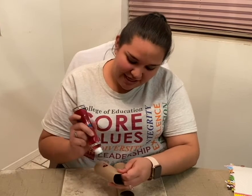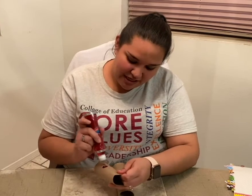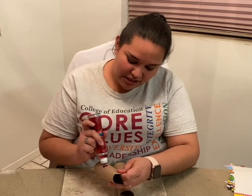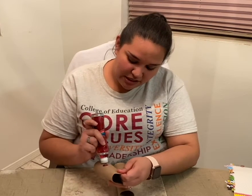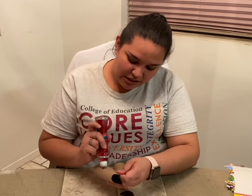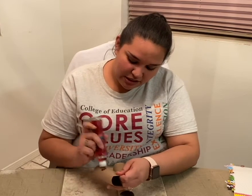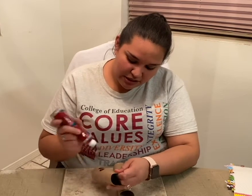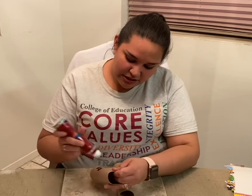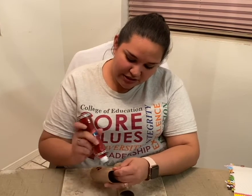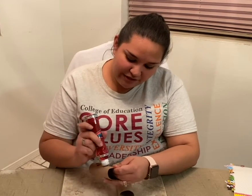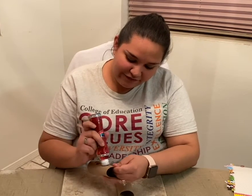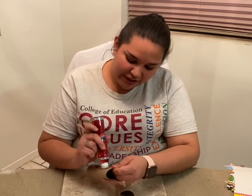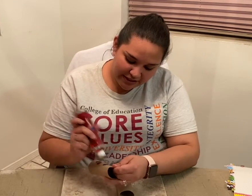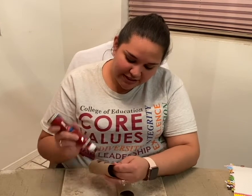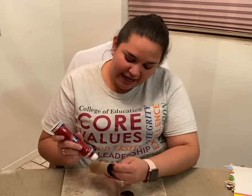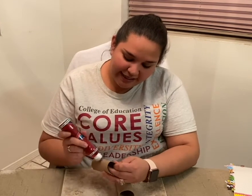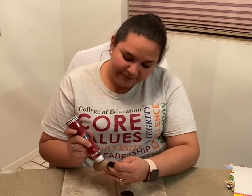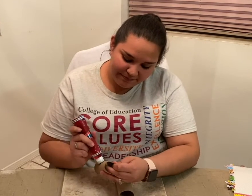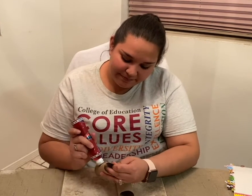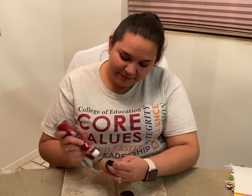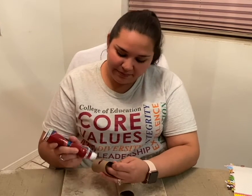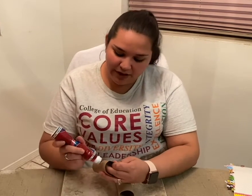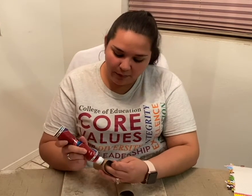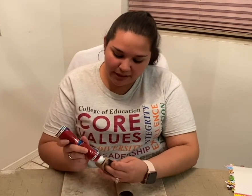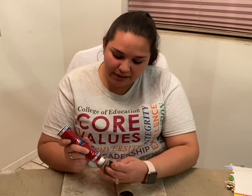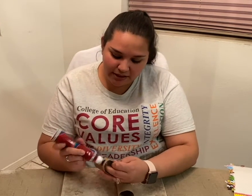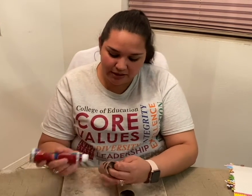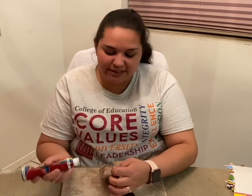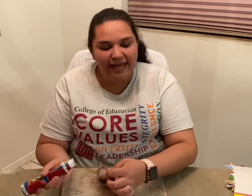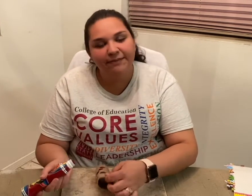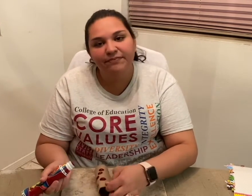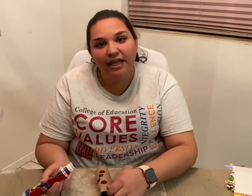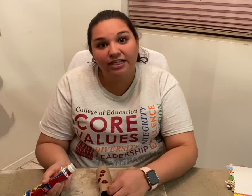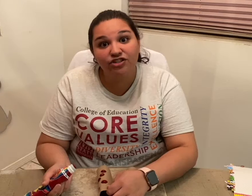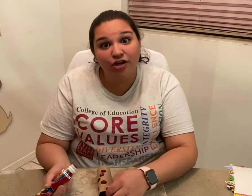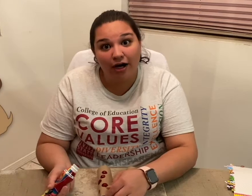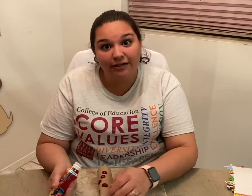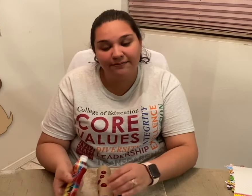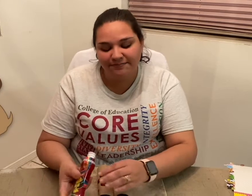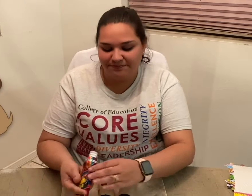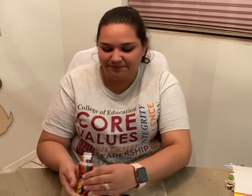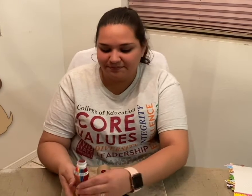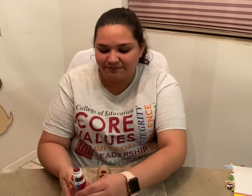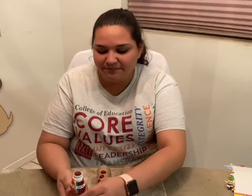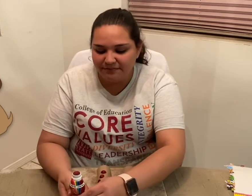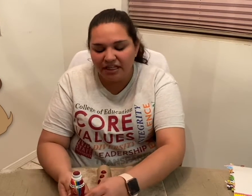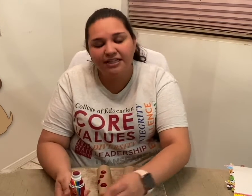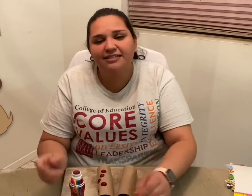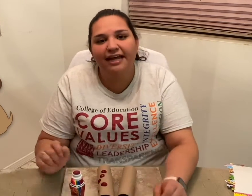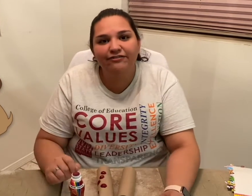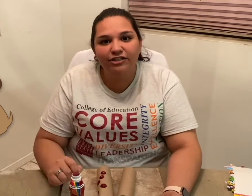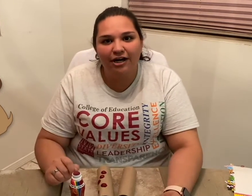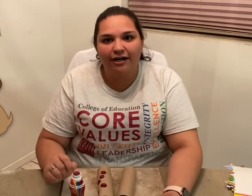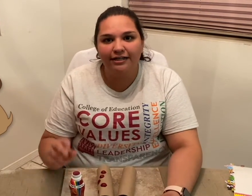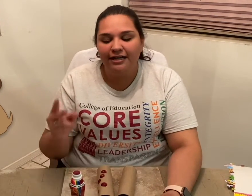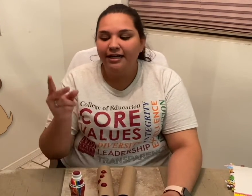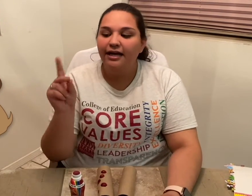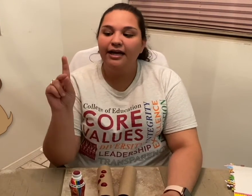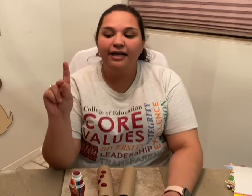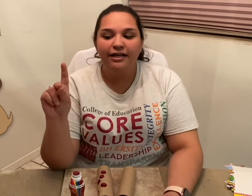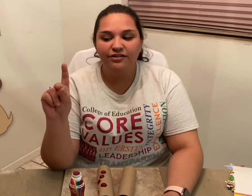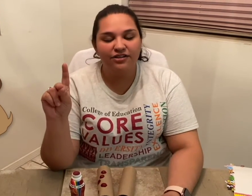So, the first sign that we're going to learn today is "dog". The sign for "dog": you start